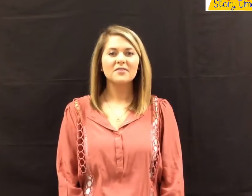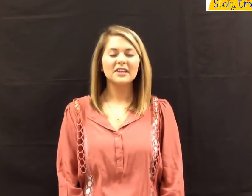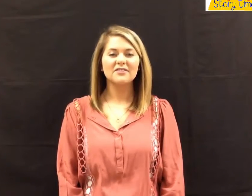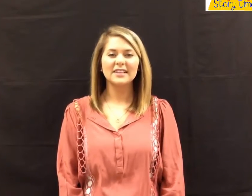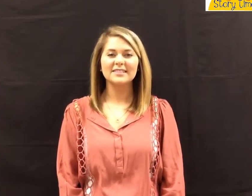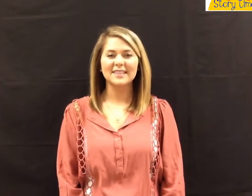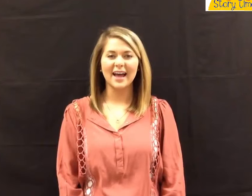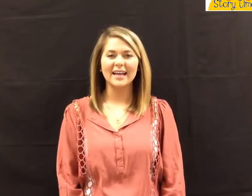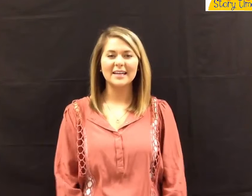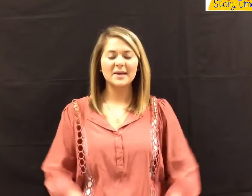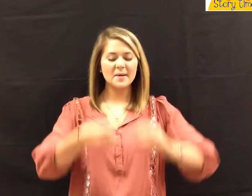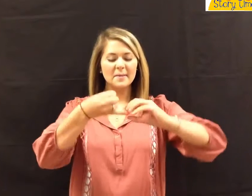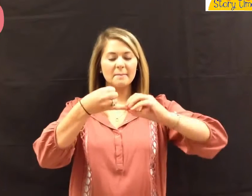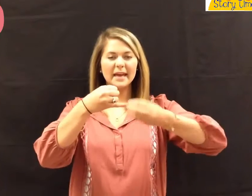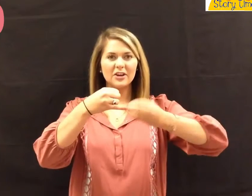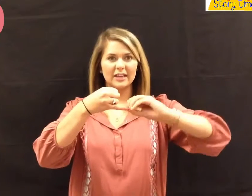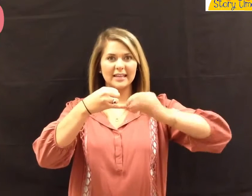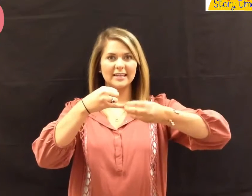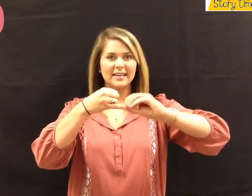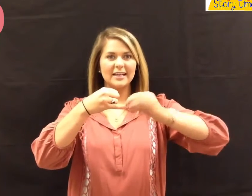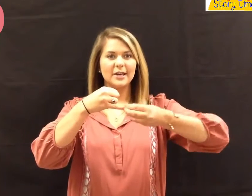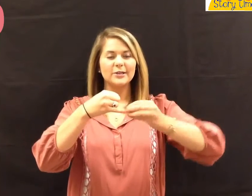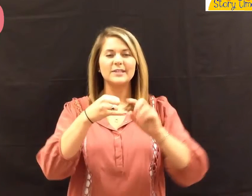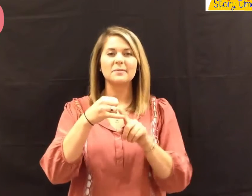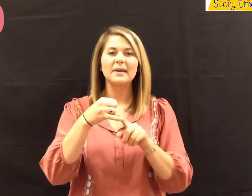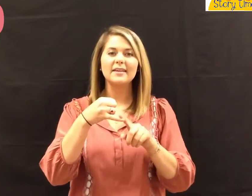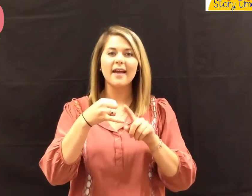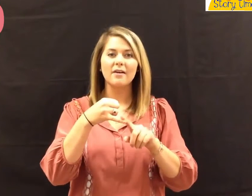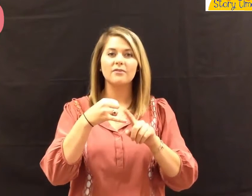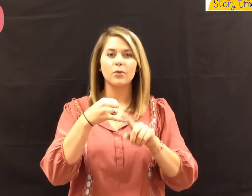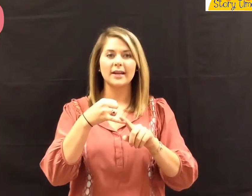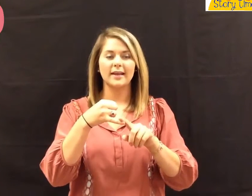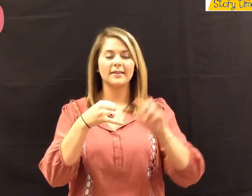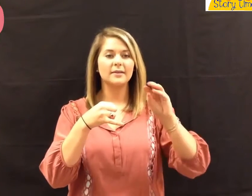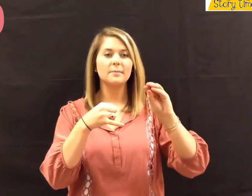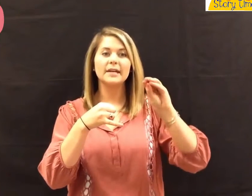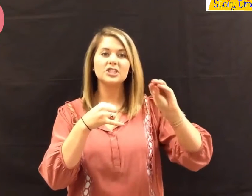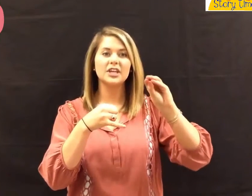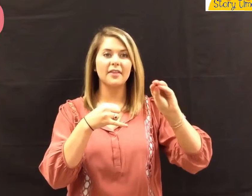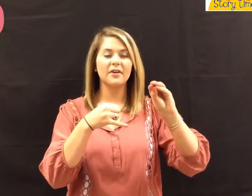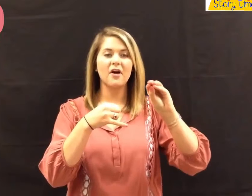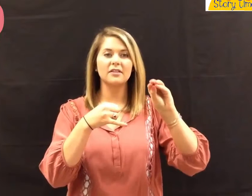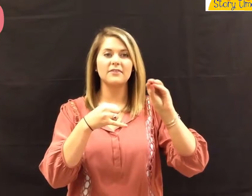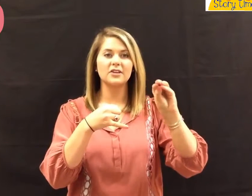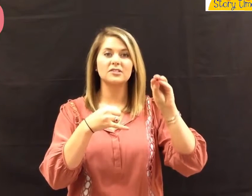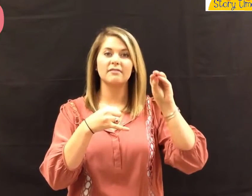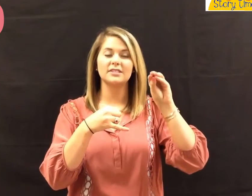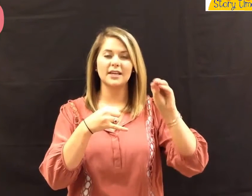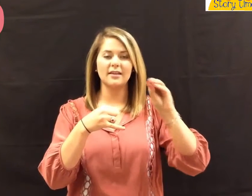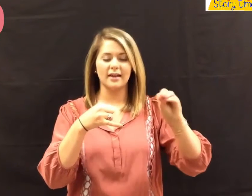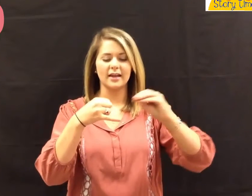For the fifth sign, "berry," stick your pinkie out of one hand, then pinch together all the fingers of the second hand.